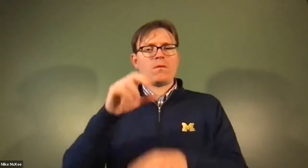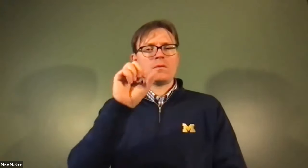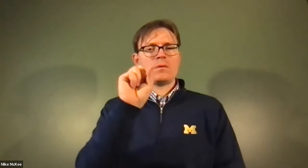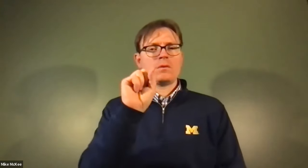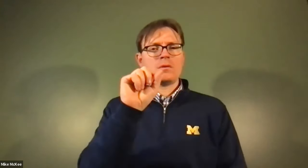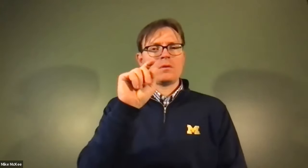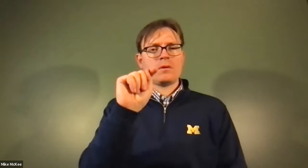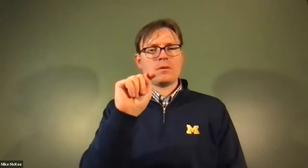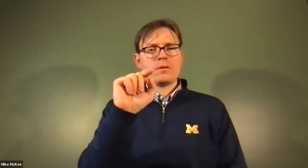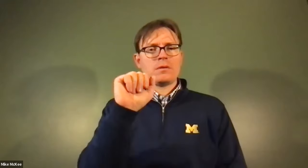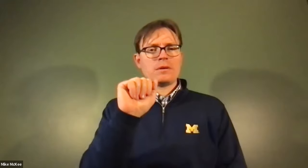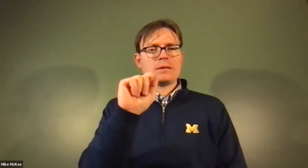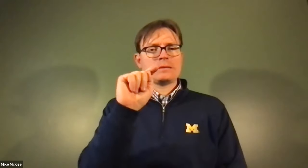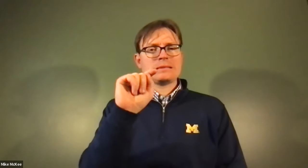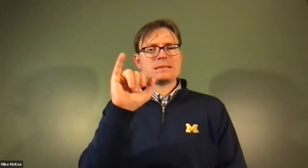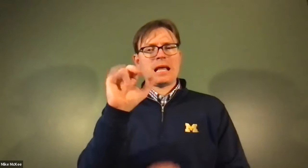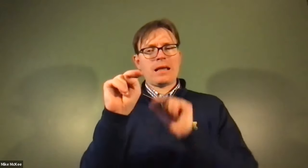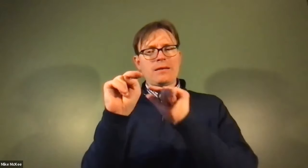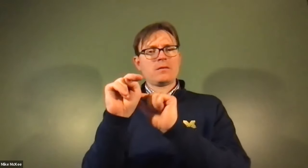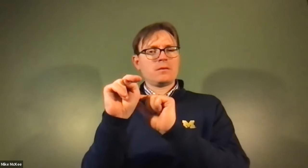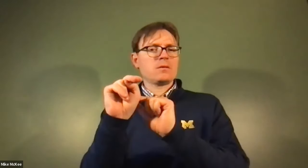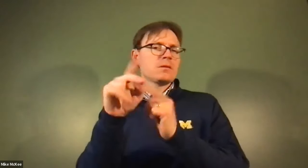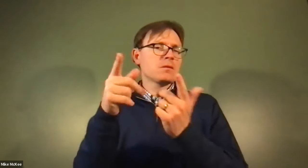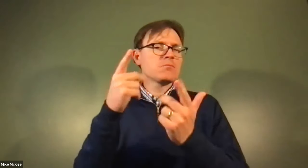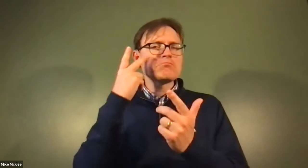James Cech: there's a class of medications. James Cech: called status.